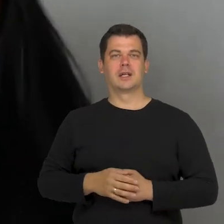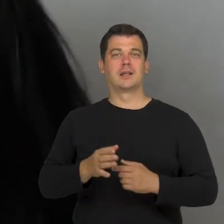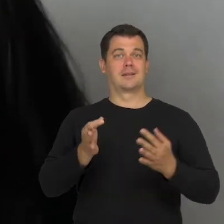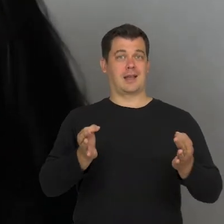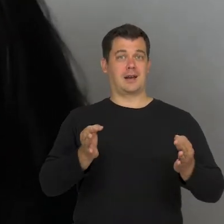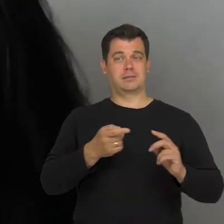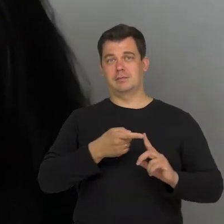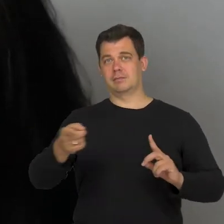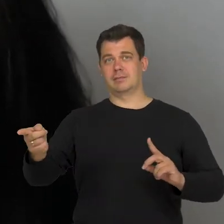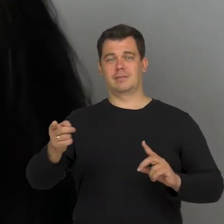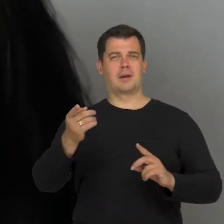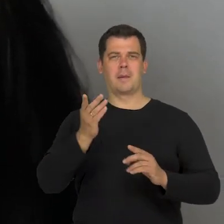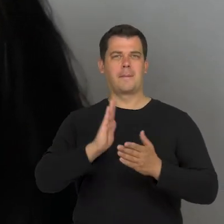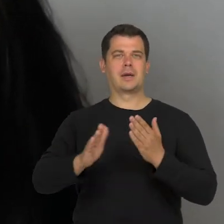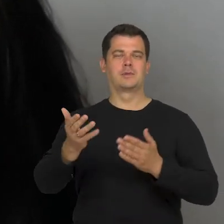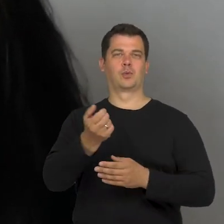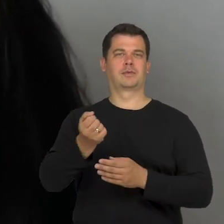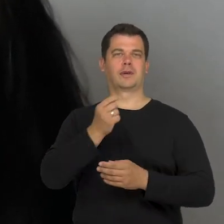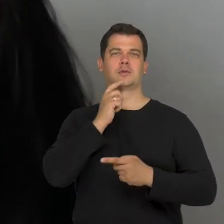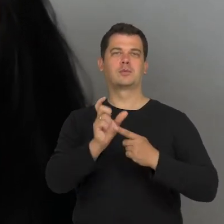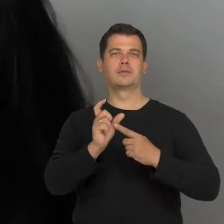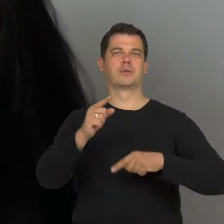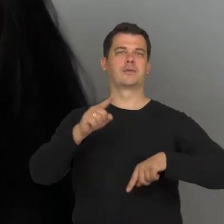for the next 24 hours from now